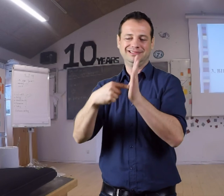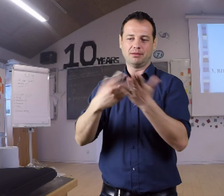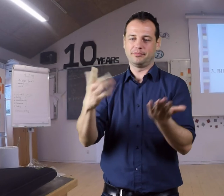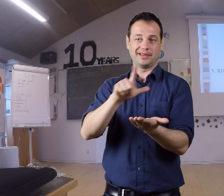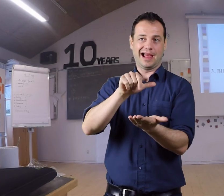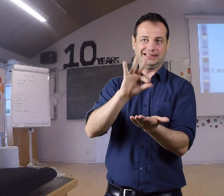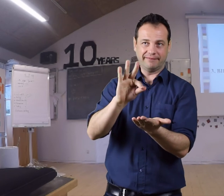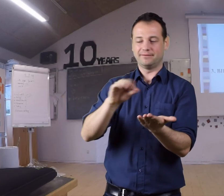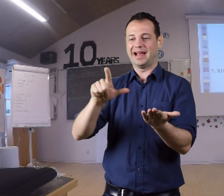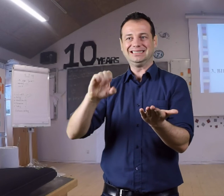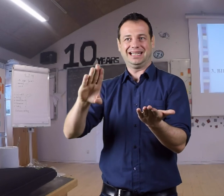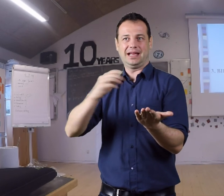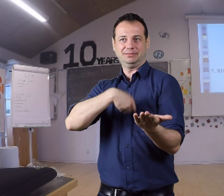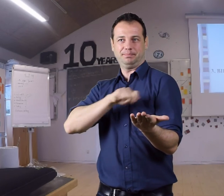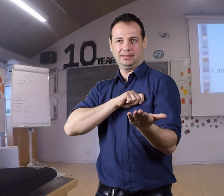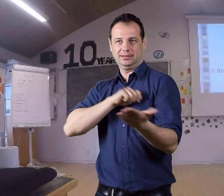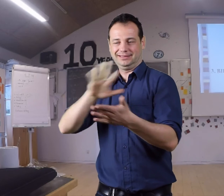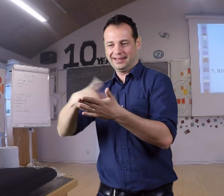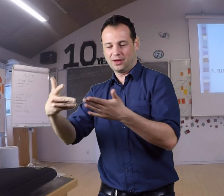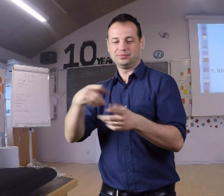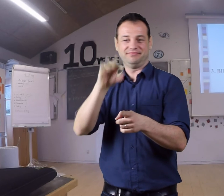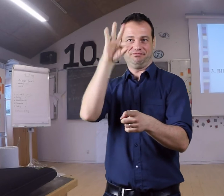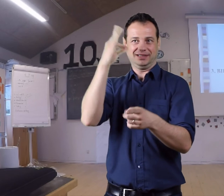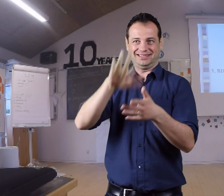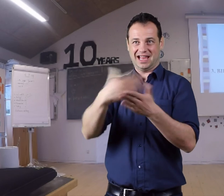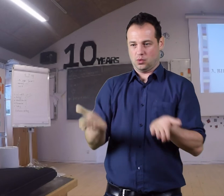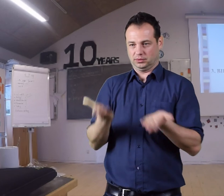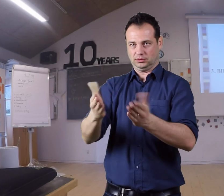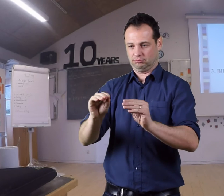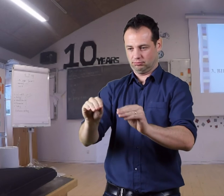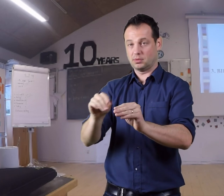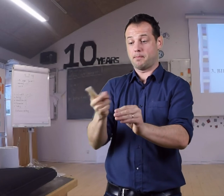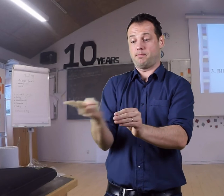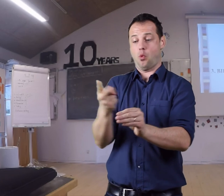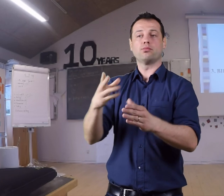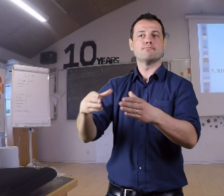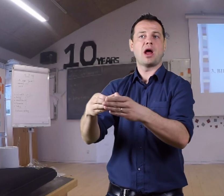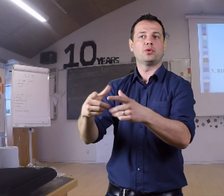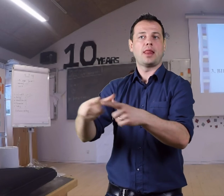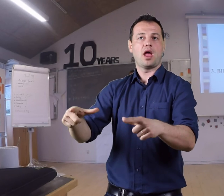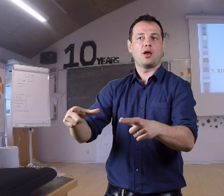For example, LSF and LSE - French and Spanish sign language. Both are minority languages.